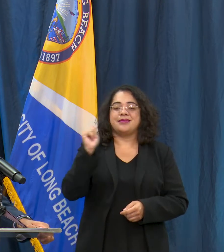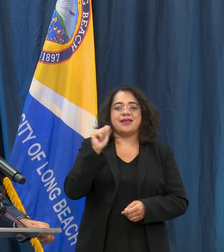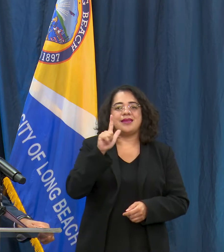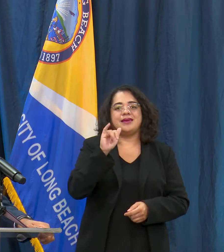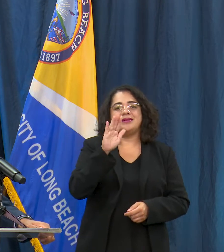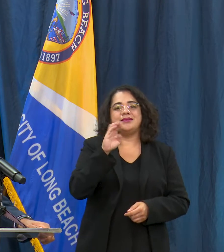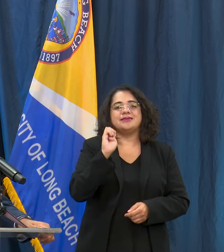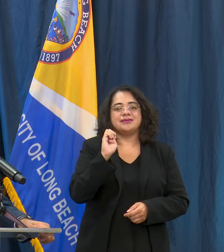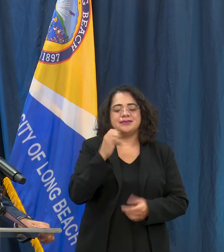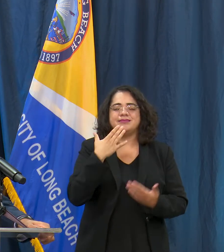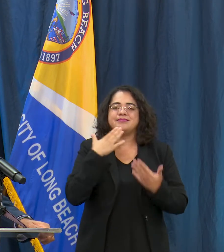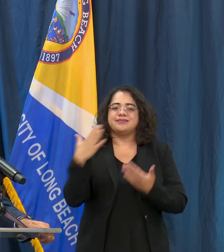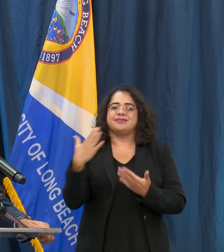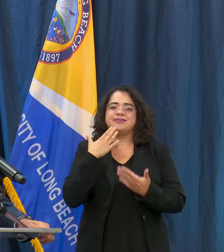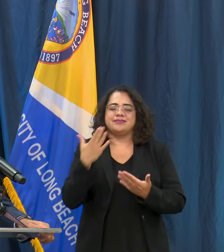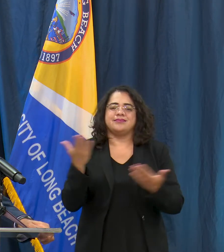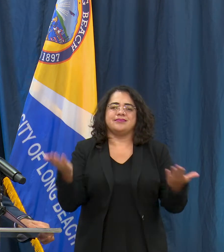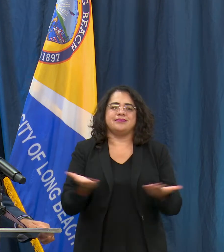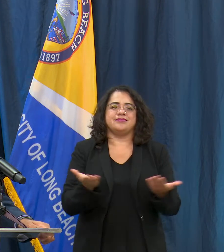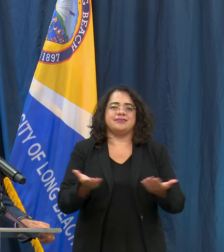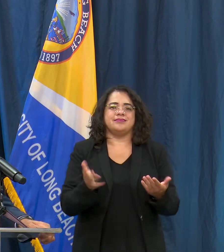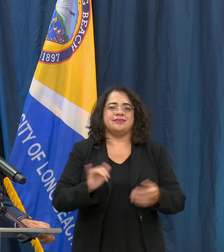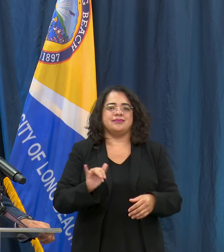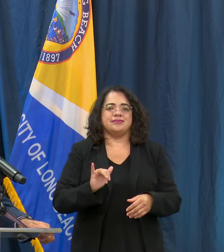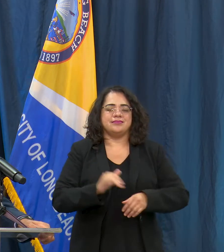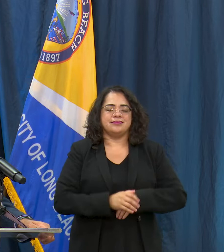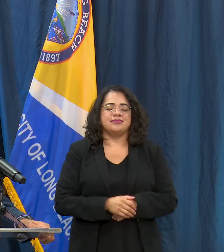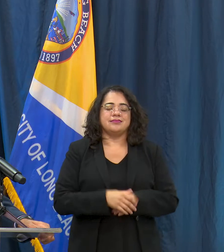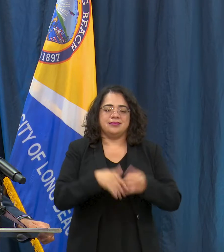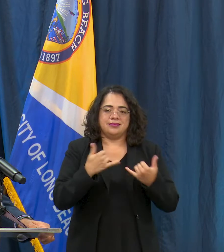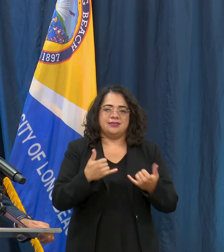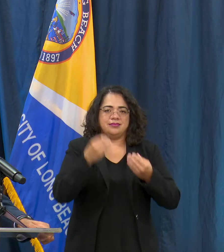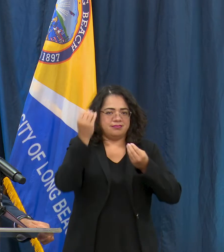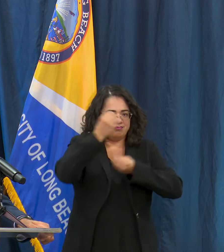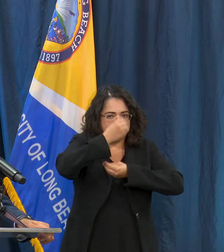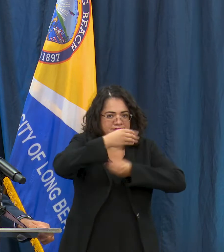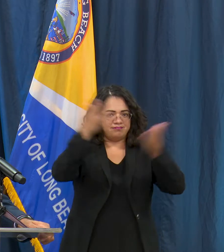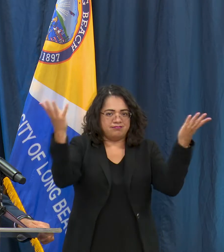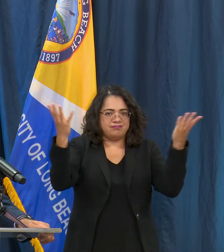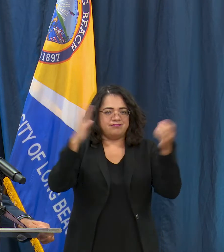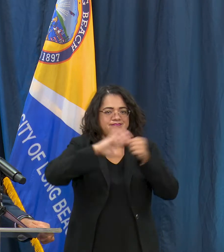and we'll go ahead and begin the update. We're gonna be doing today a review of the